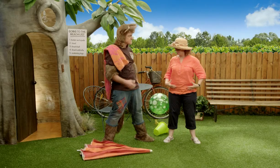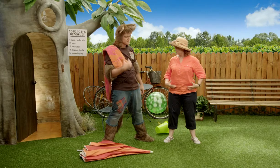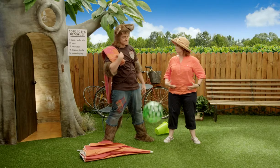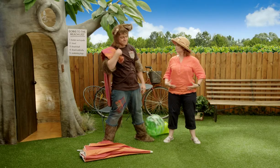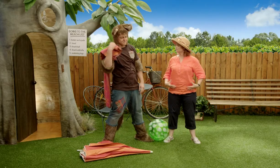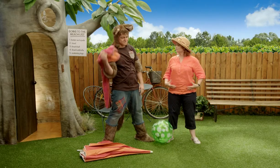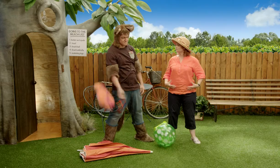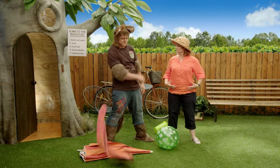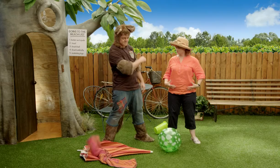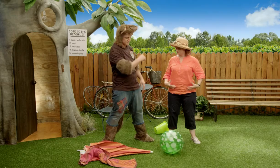Ohh…